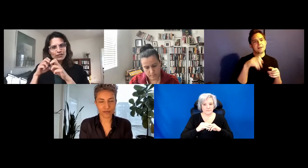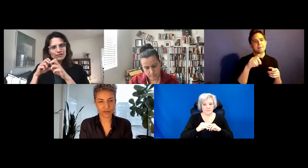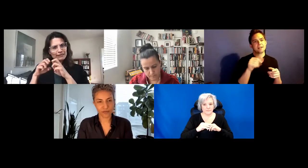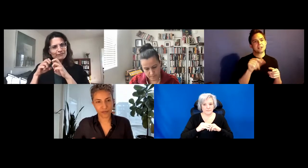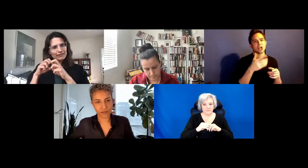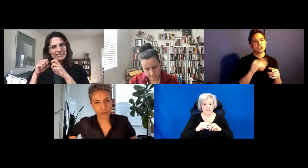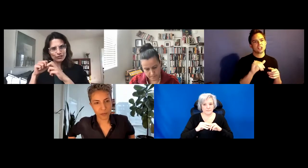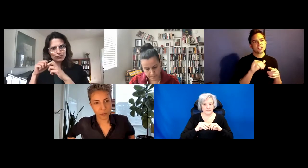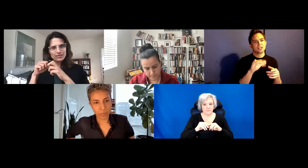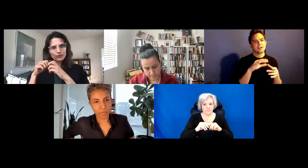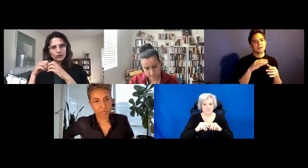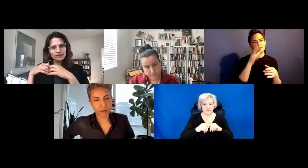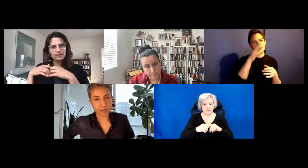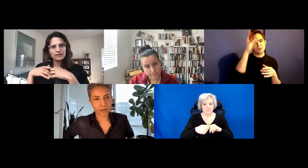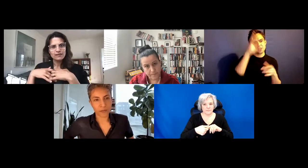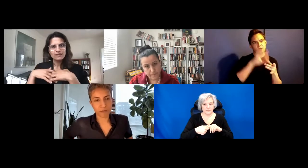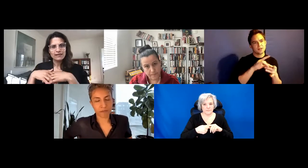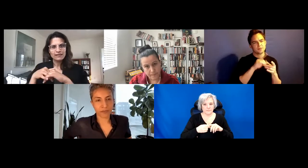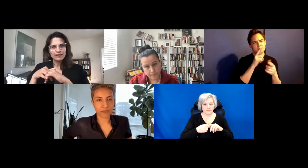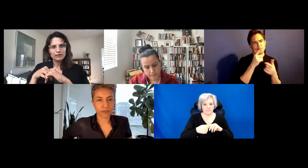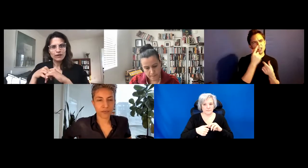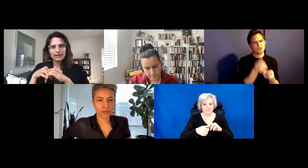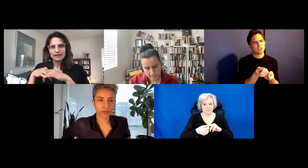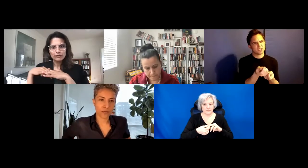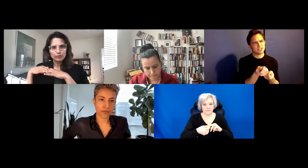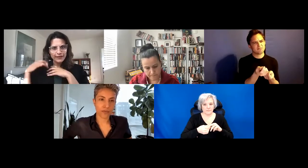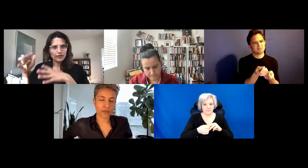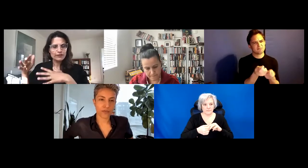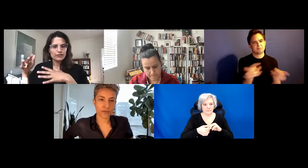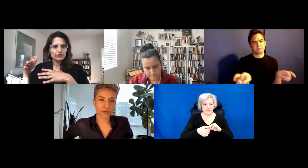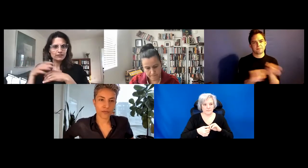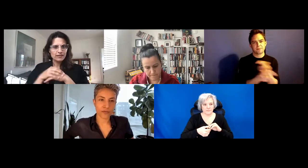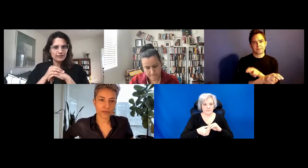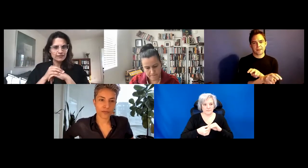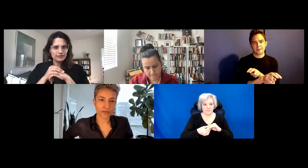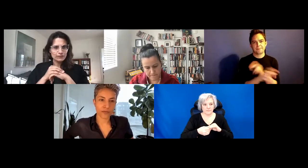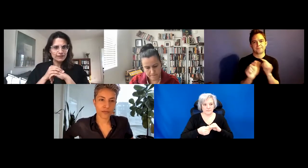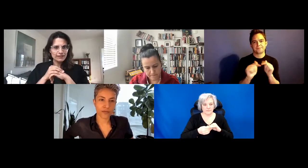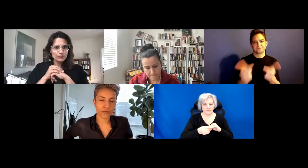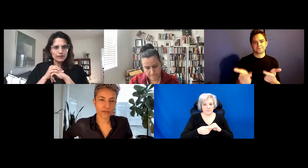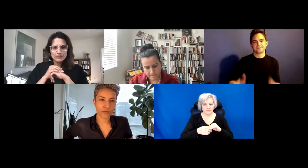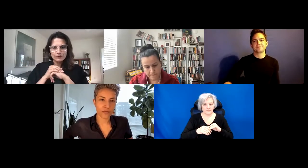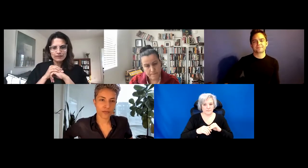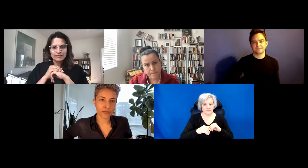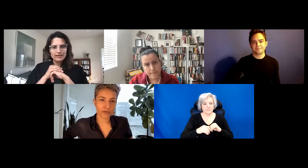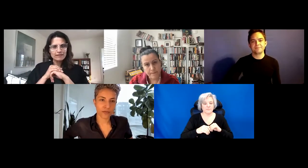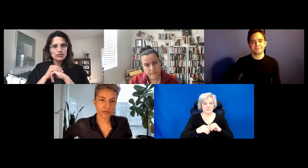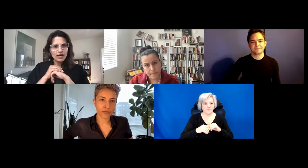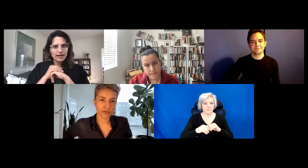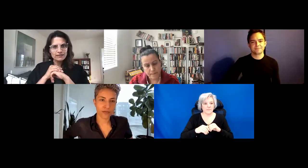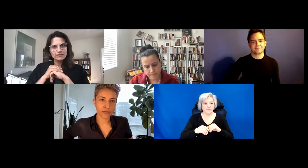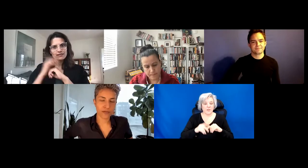realize relationship is a very interesting that one. And that while I have no biological desire while or need to have a child, that there